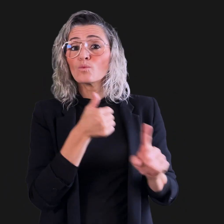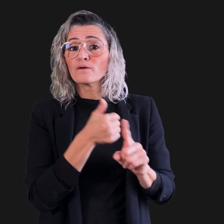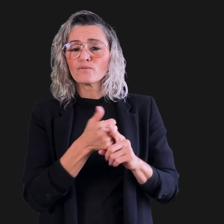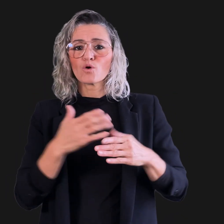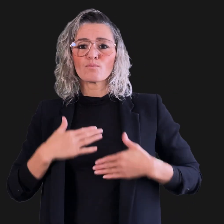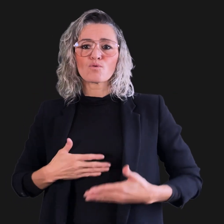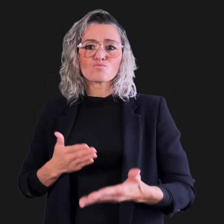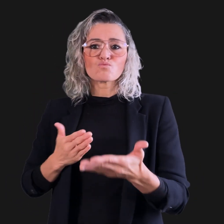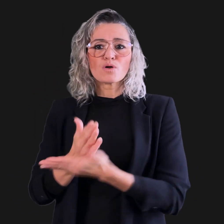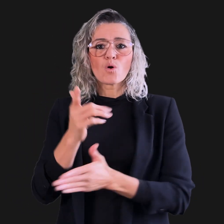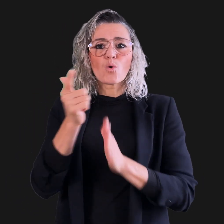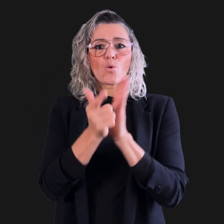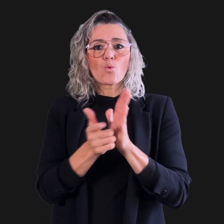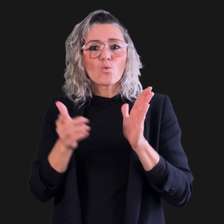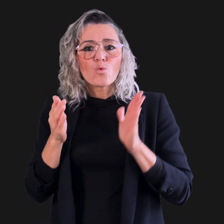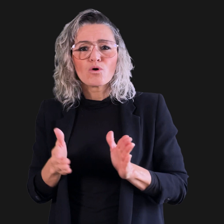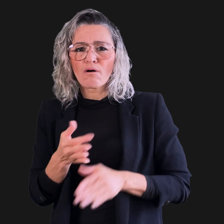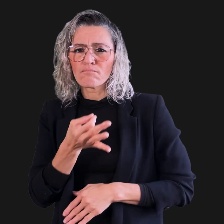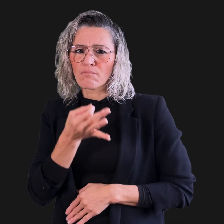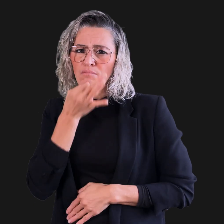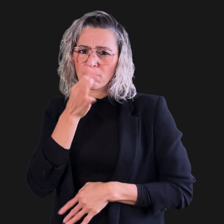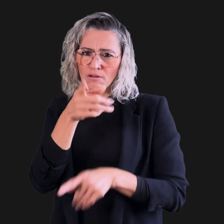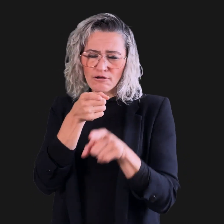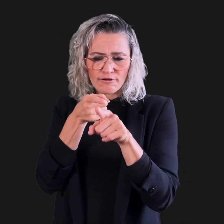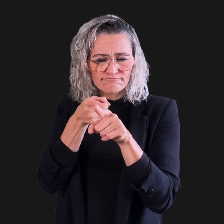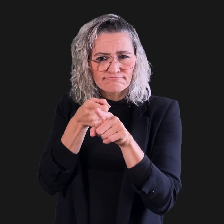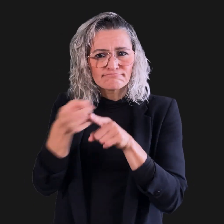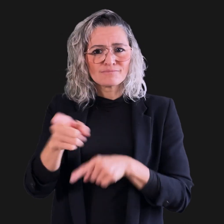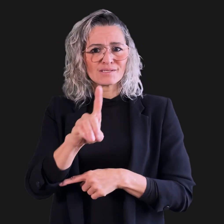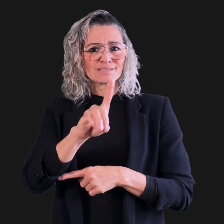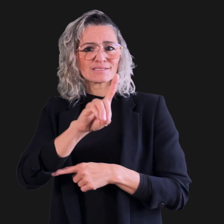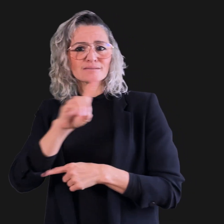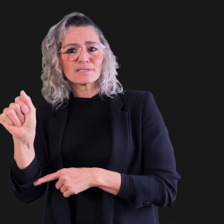She has been a human rights lawyer, disability subject matter-expert,